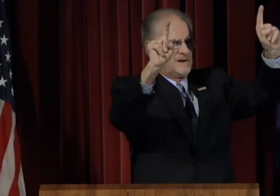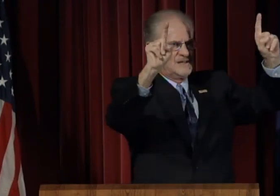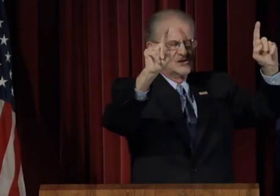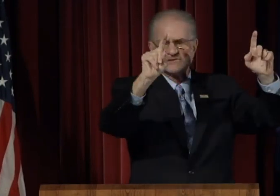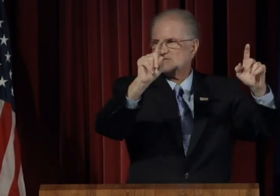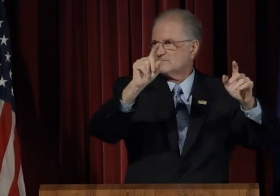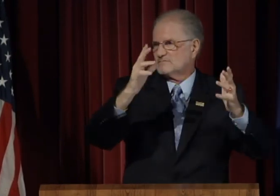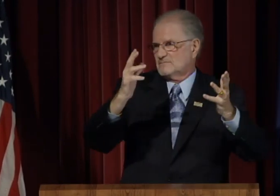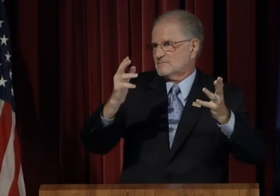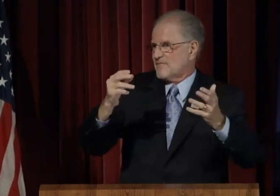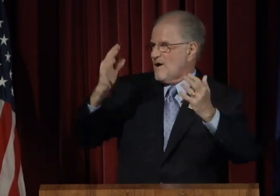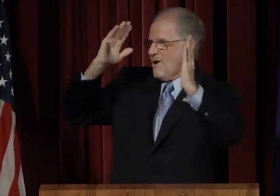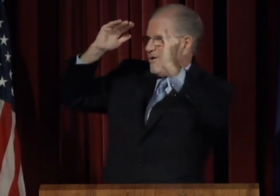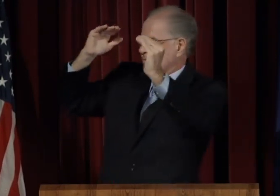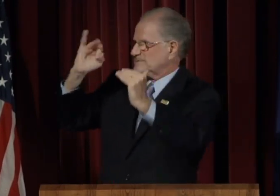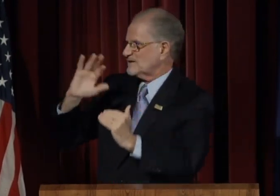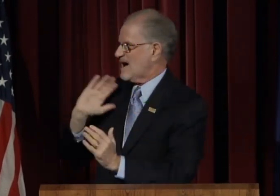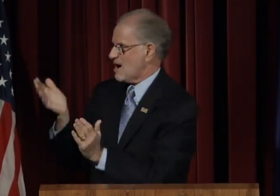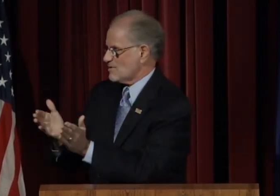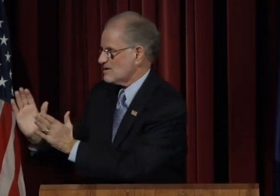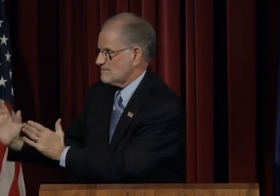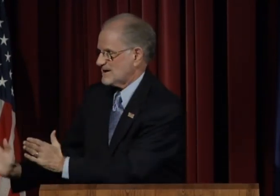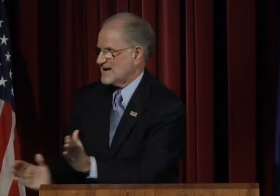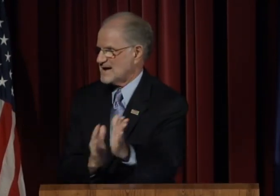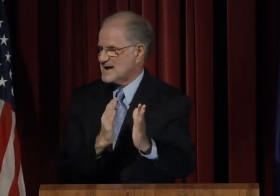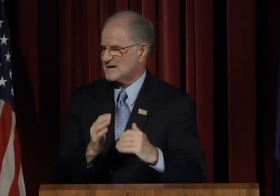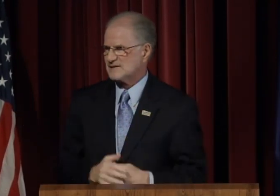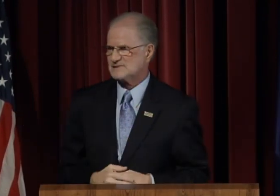the hopes of our plans.